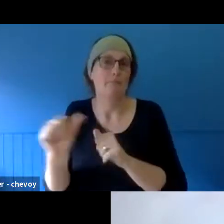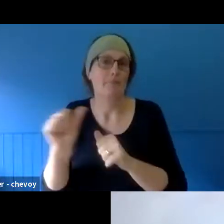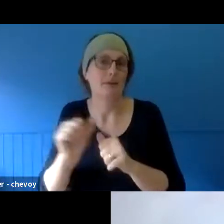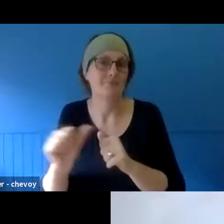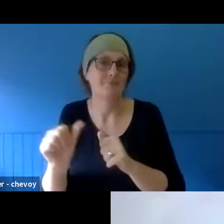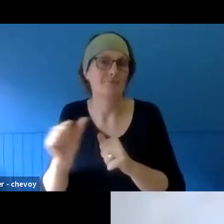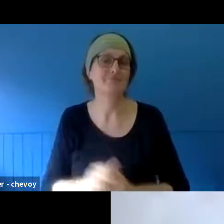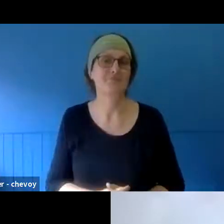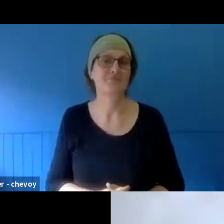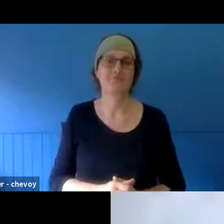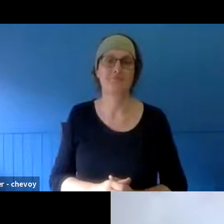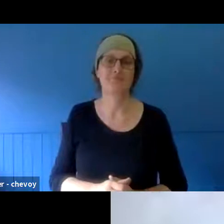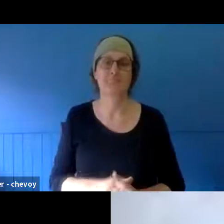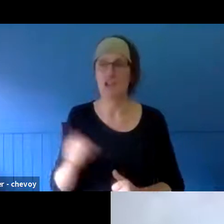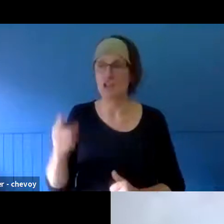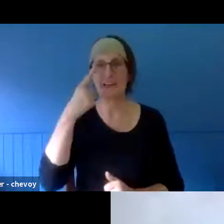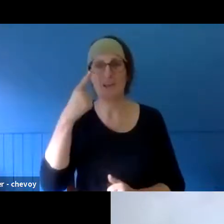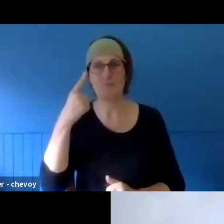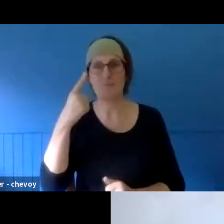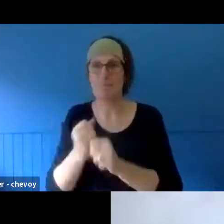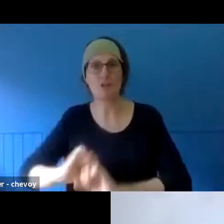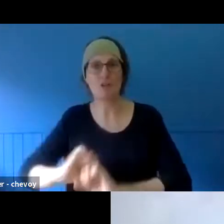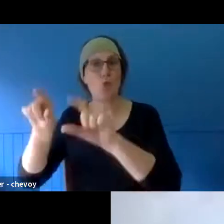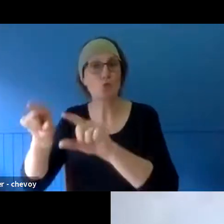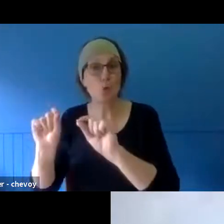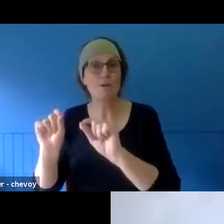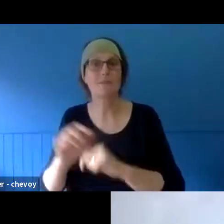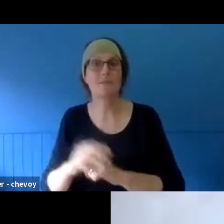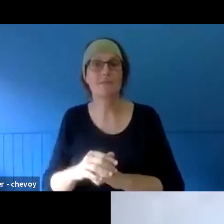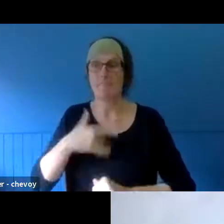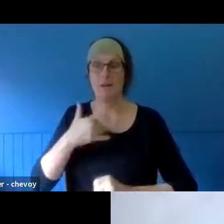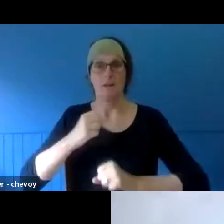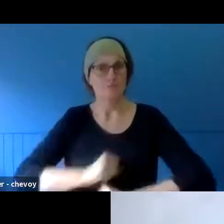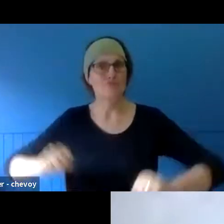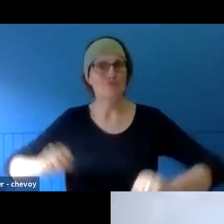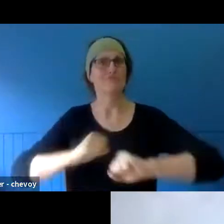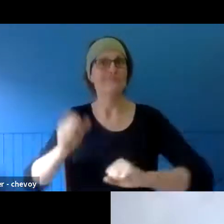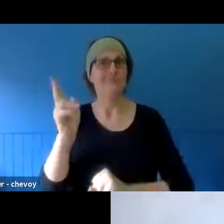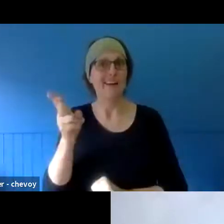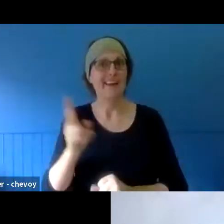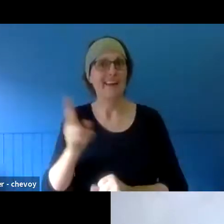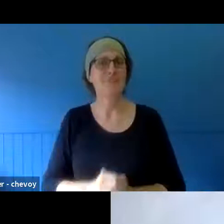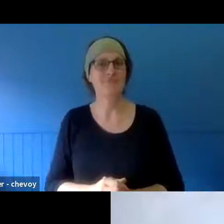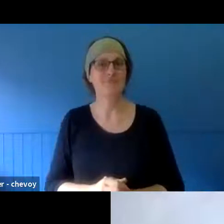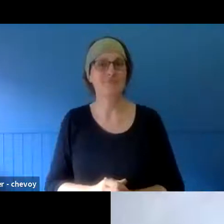path and be empowered, even just to a minimal level, felt like the kind of fundamental thing. >> AMANDA GRANT: Mmm. Yeah. >> MAHONY MAIA